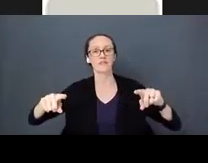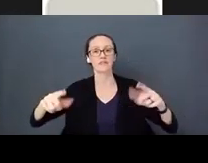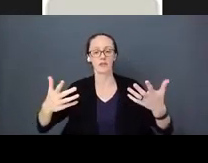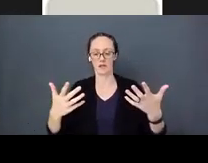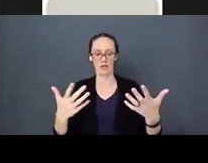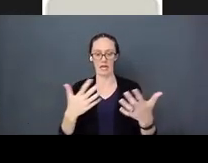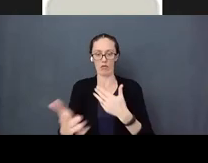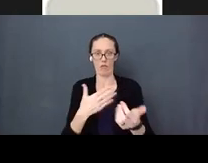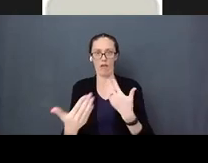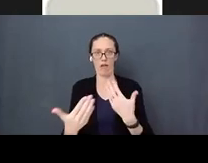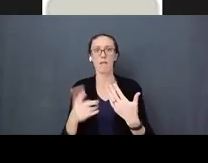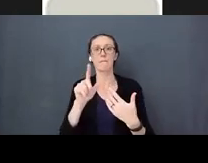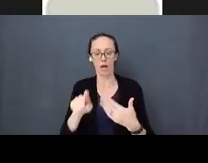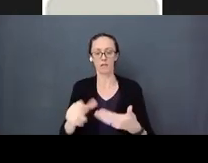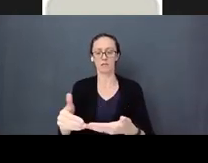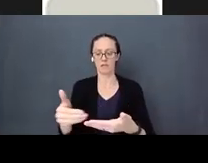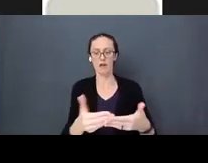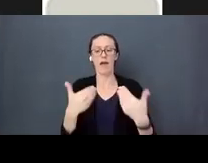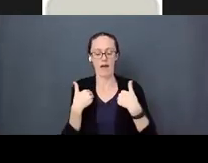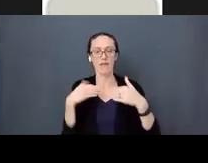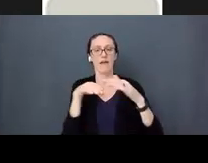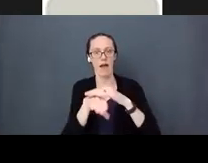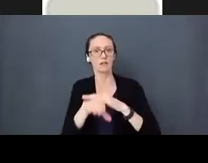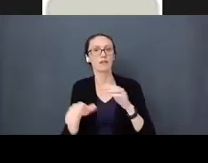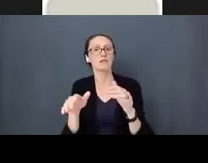and they need to be communicated with 24/7 no matter what.